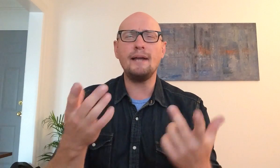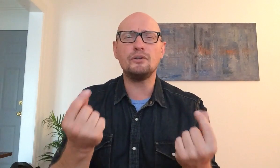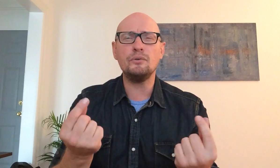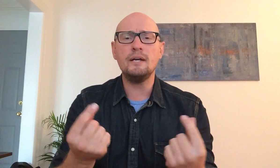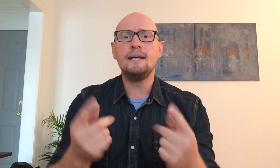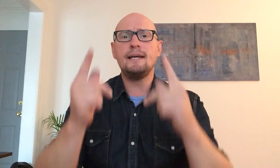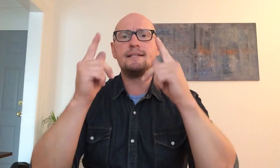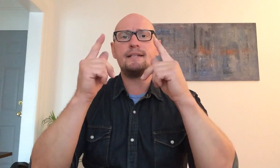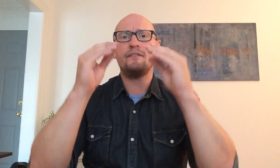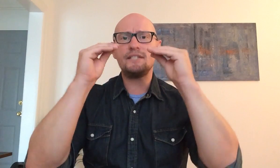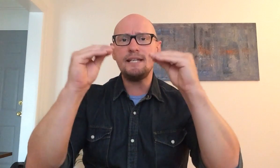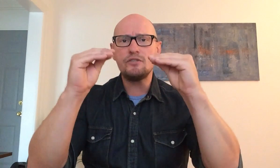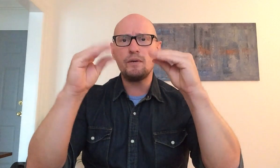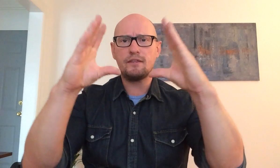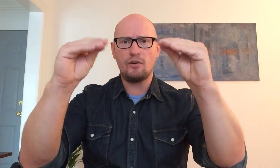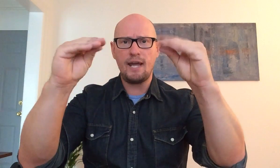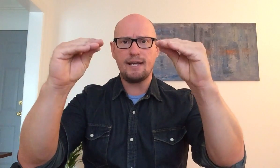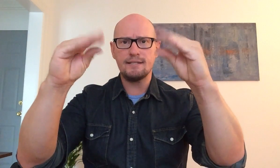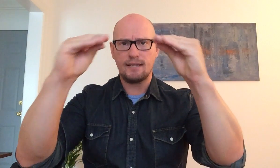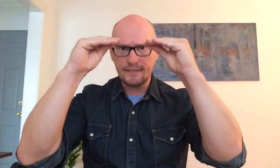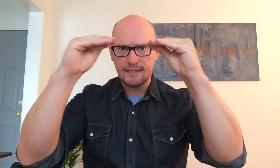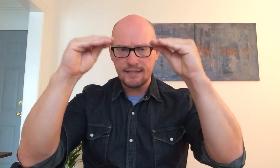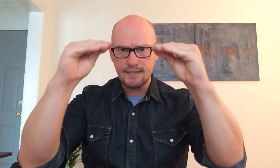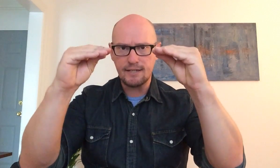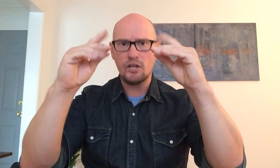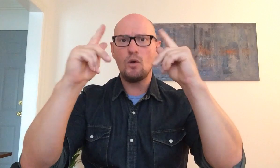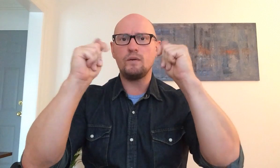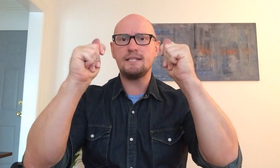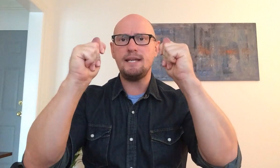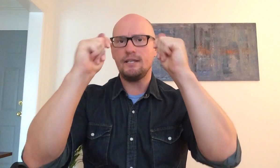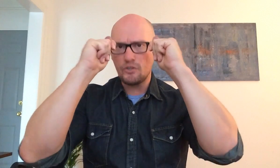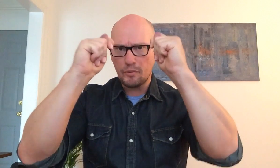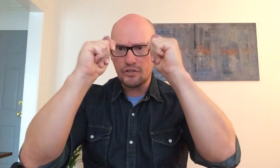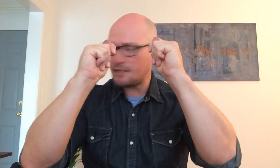do instead of teach with your hands like teaches teach with tease you push the